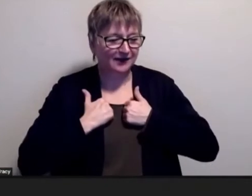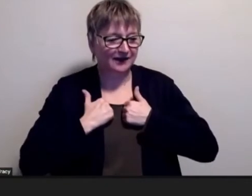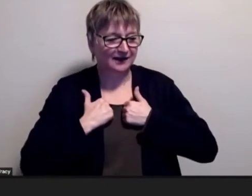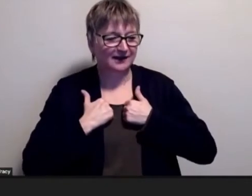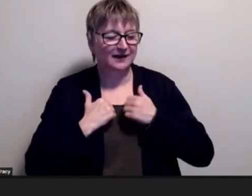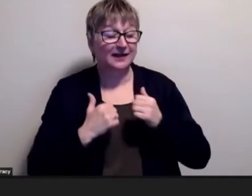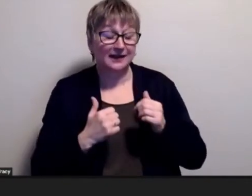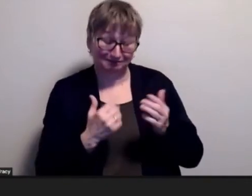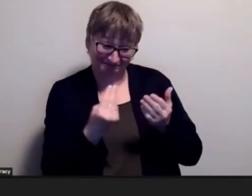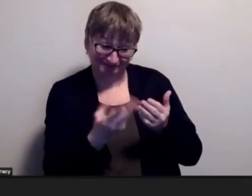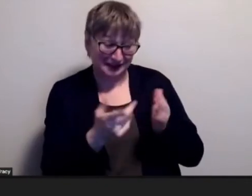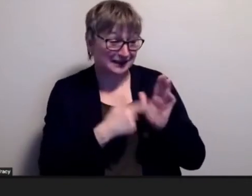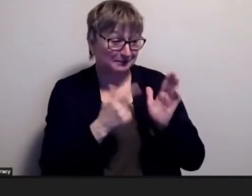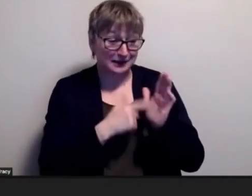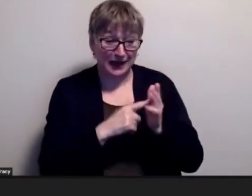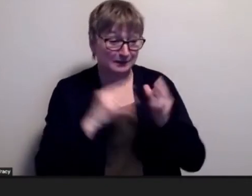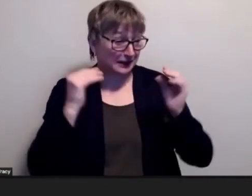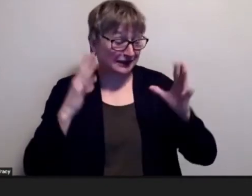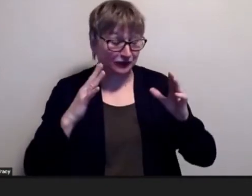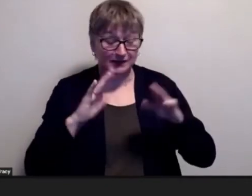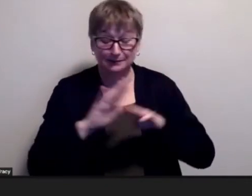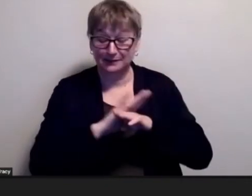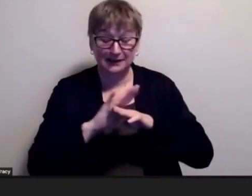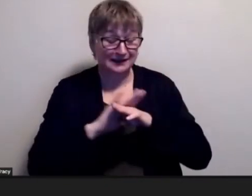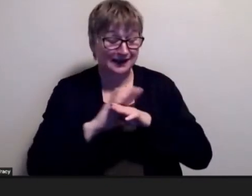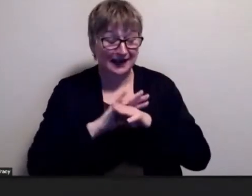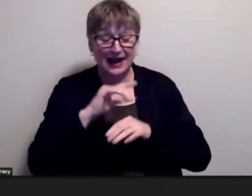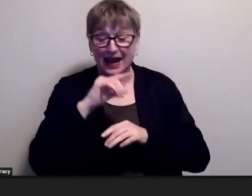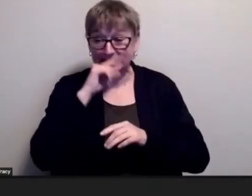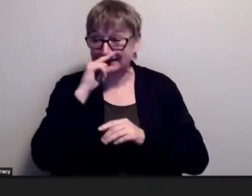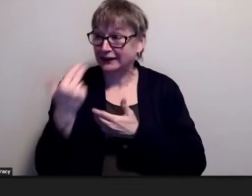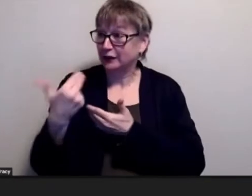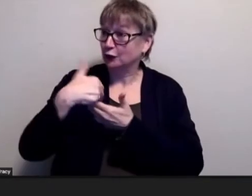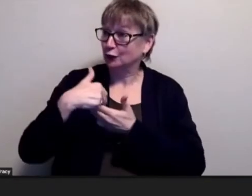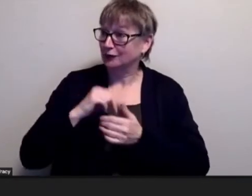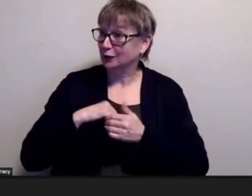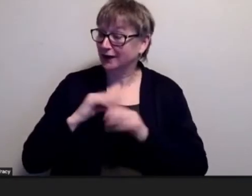get really really busy and the kid comes into the class and you know that they have issues and